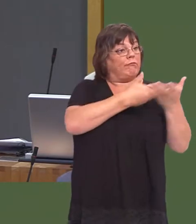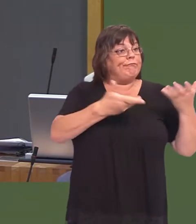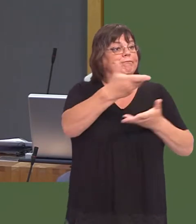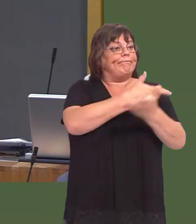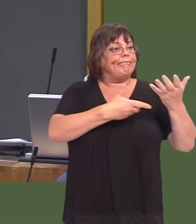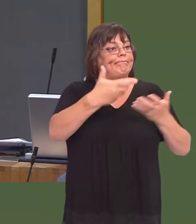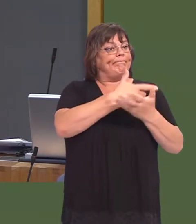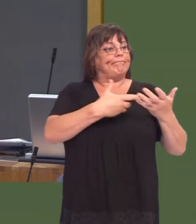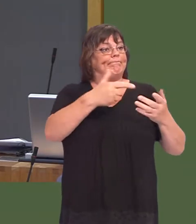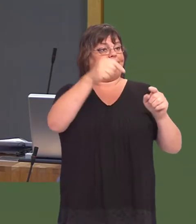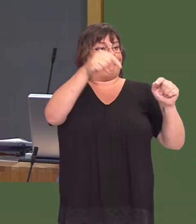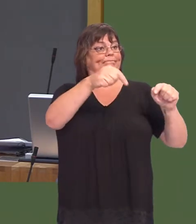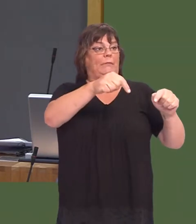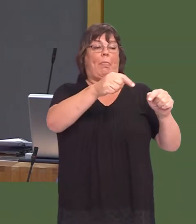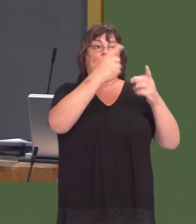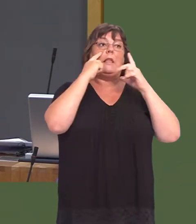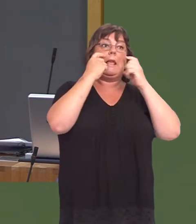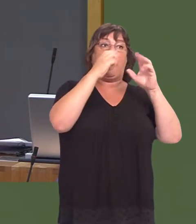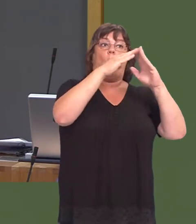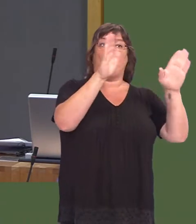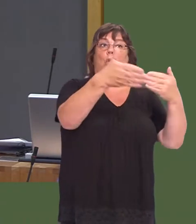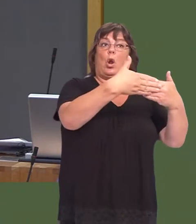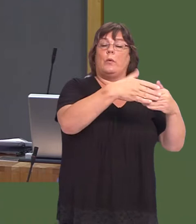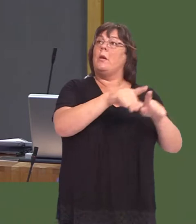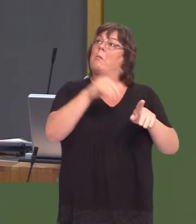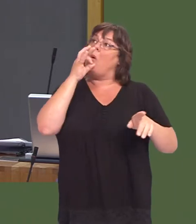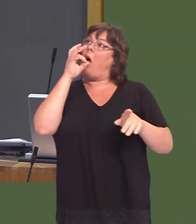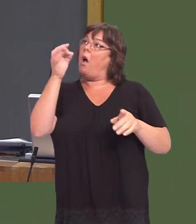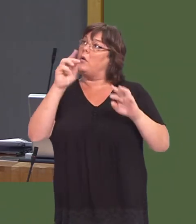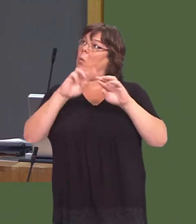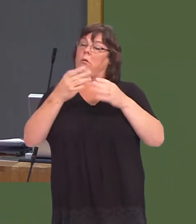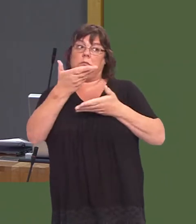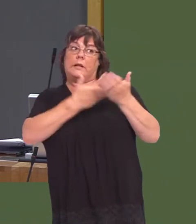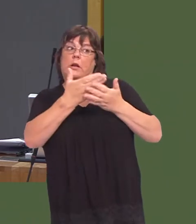But will the Government, through the Minister, have discussions with Ceredigion County Council,